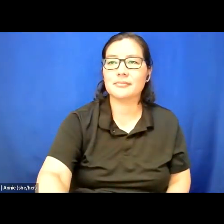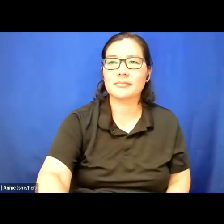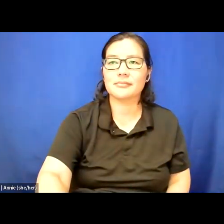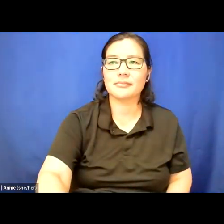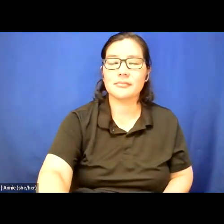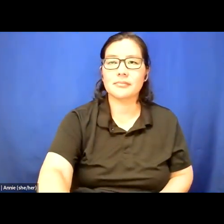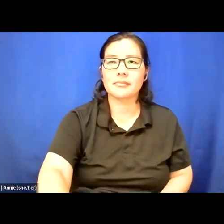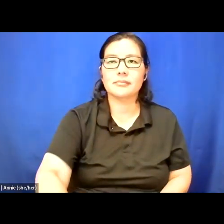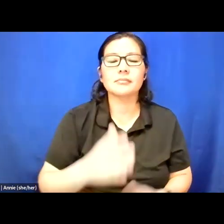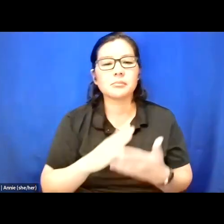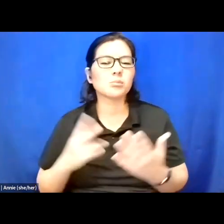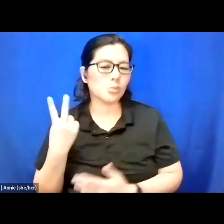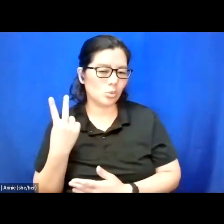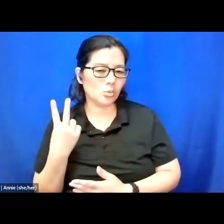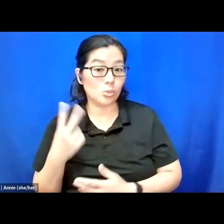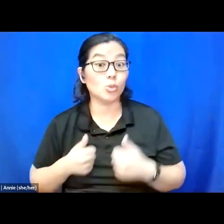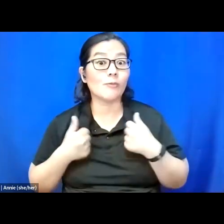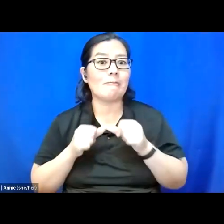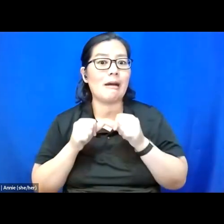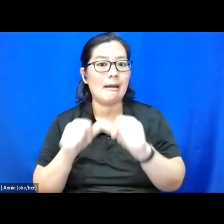Part two, surviving the psych ward.